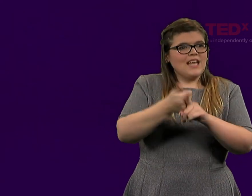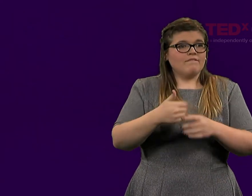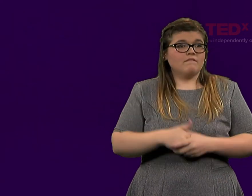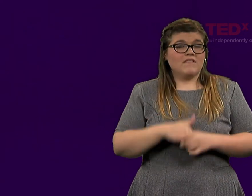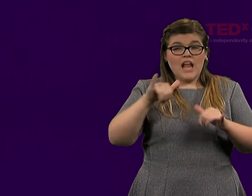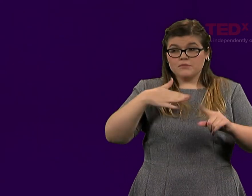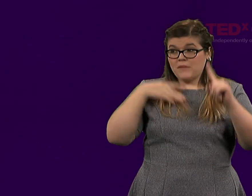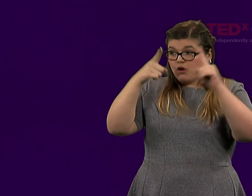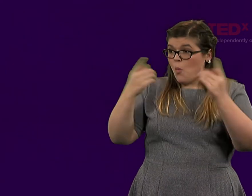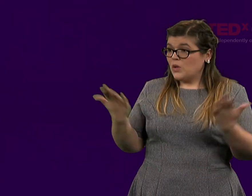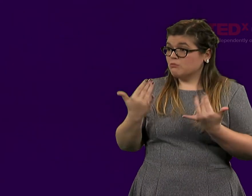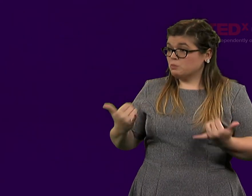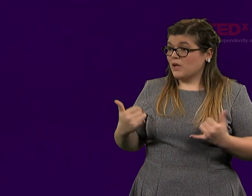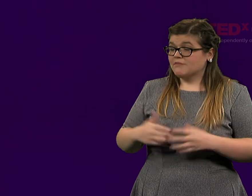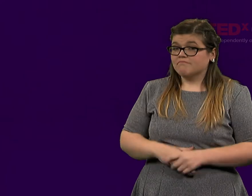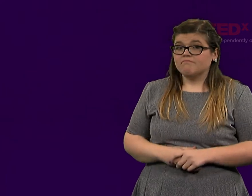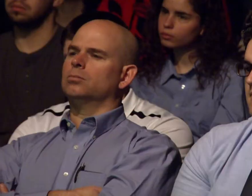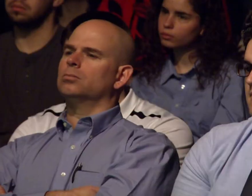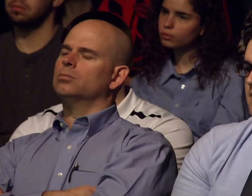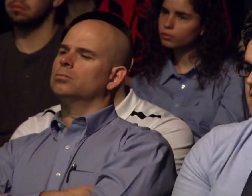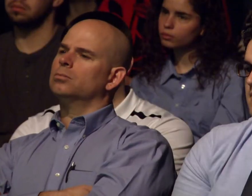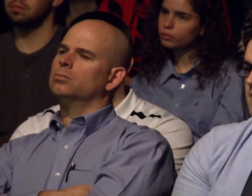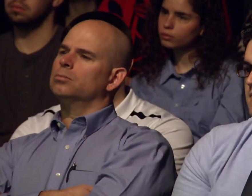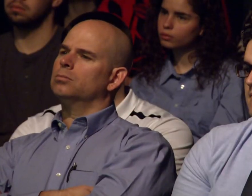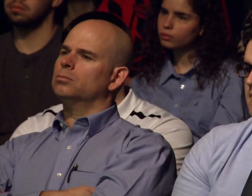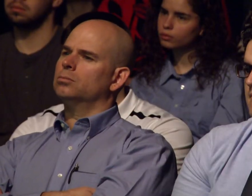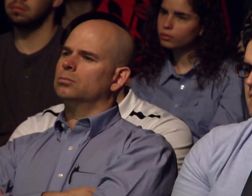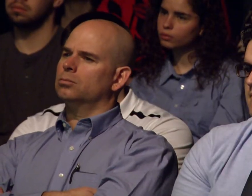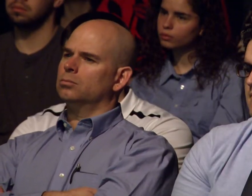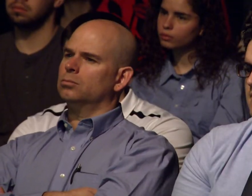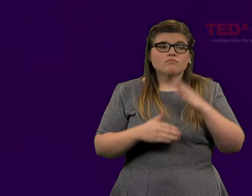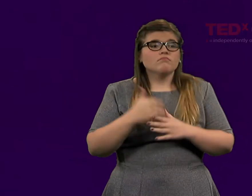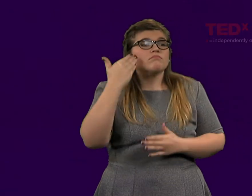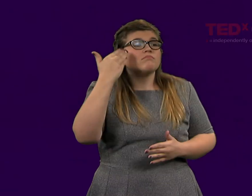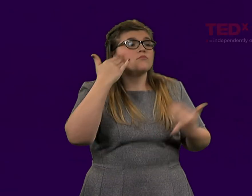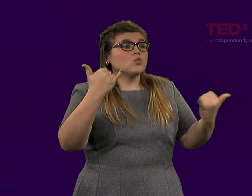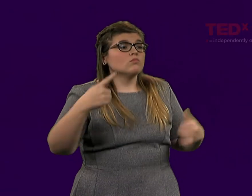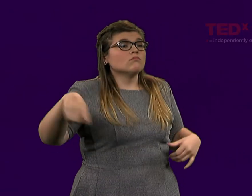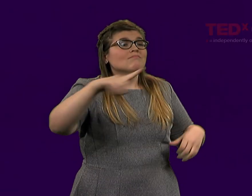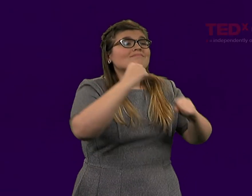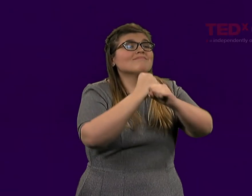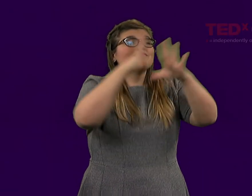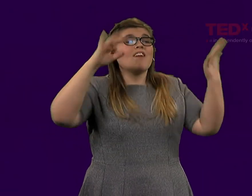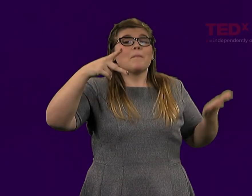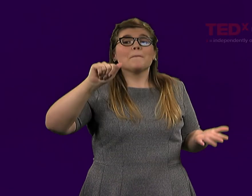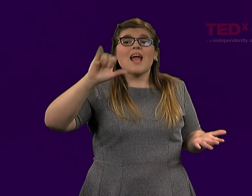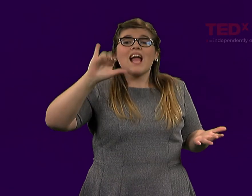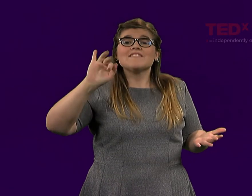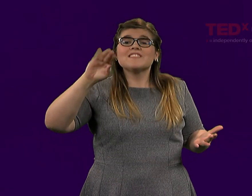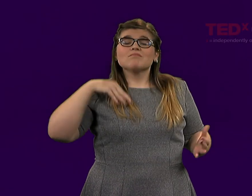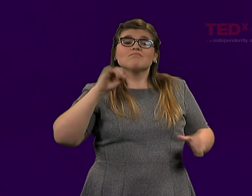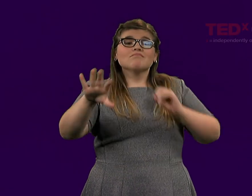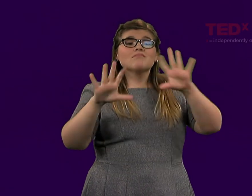That's my goal for speaking with you today. Your view of pacifism, pacifists,